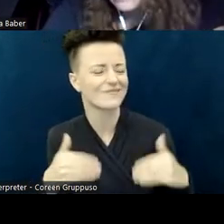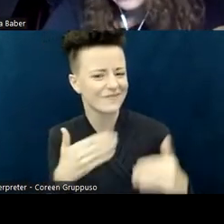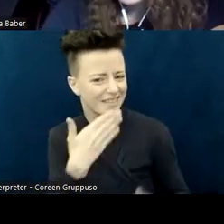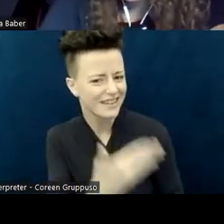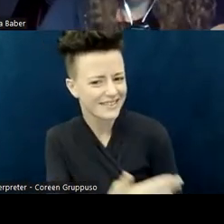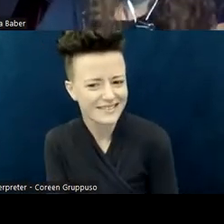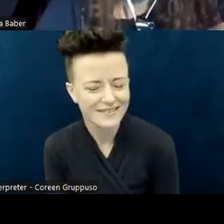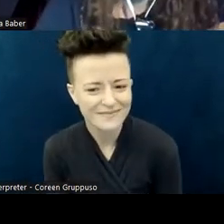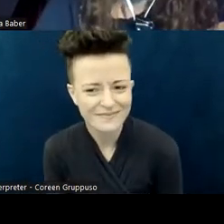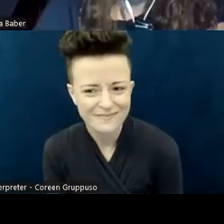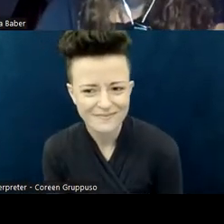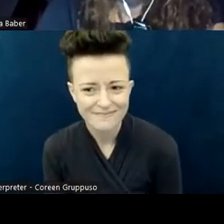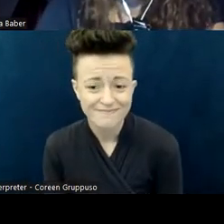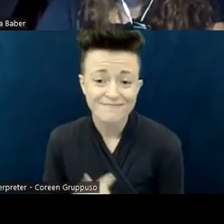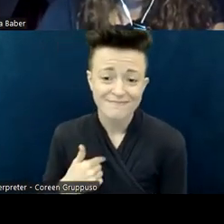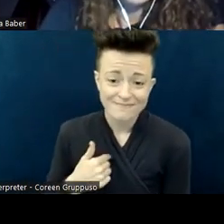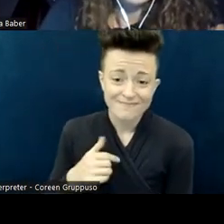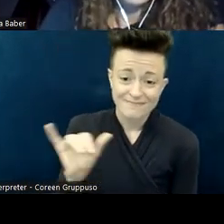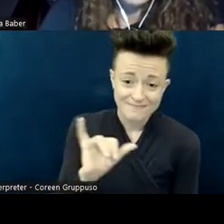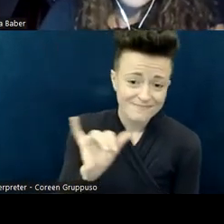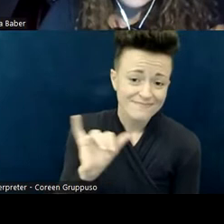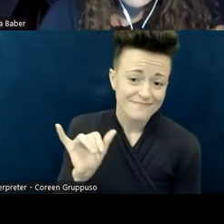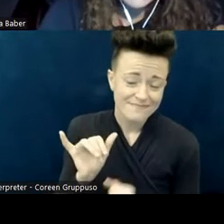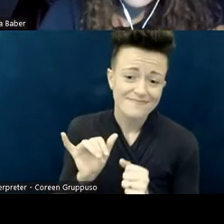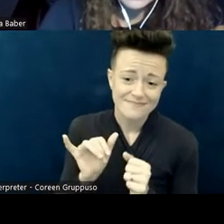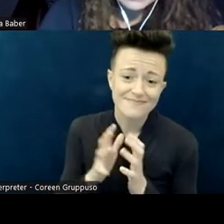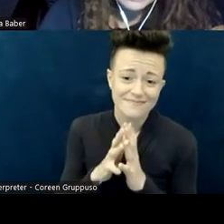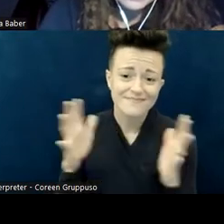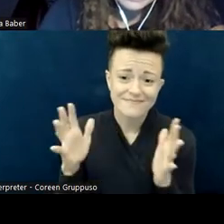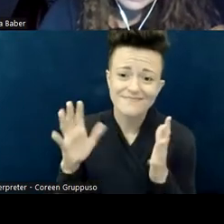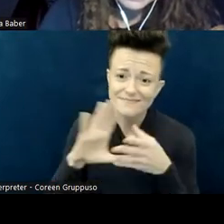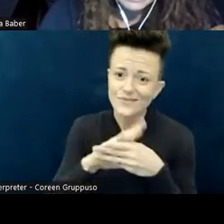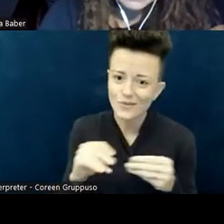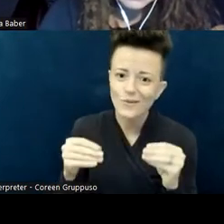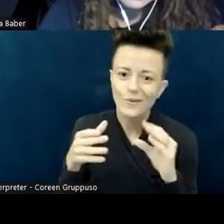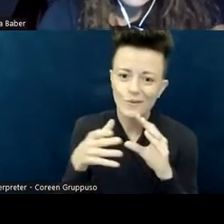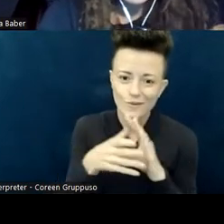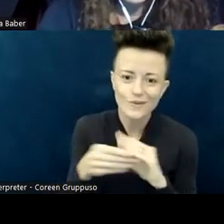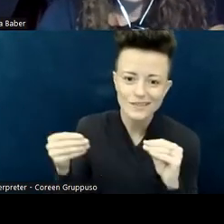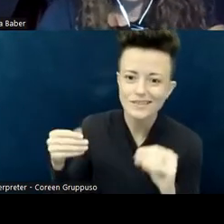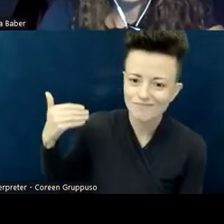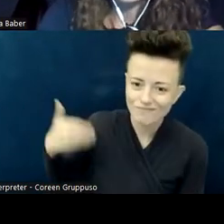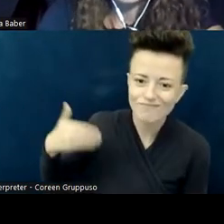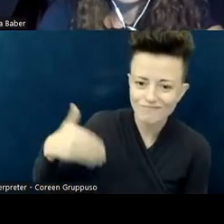I too have stories of my own experiences with what I call internalized ableism.